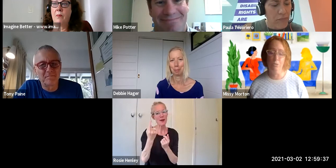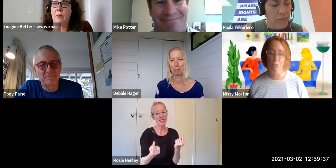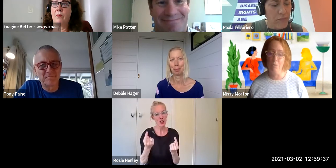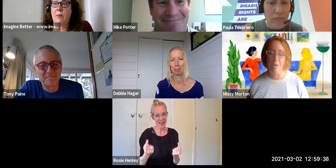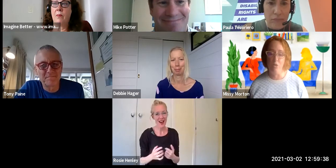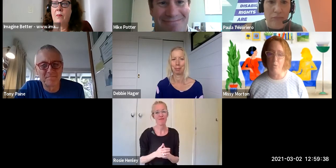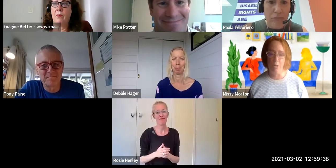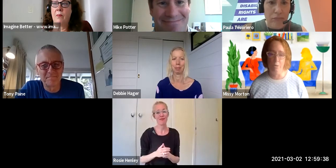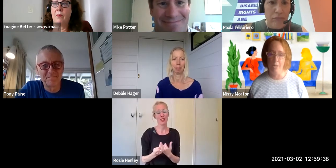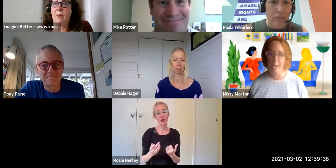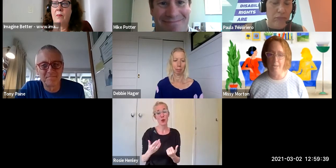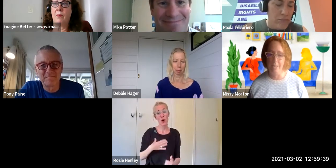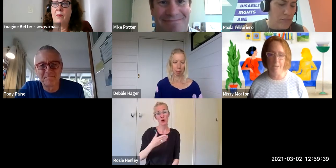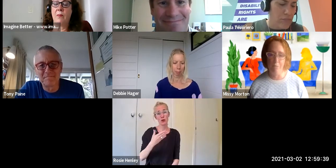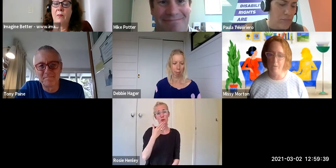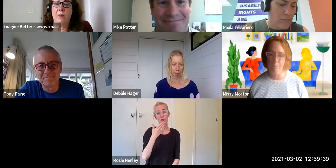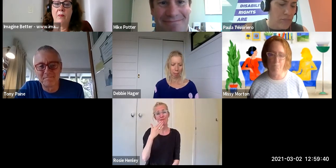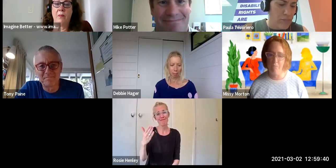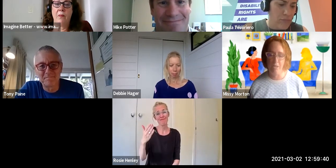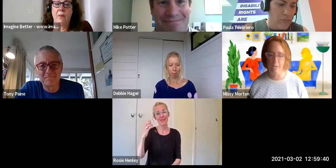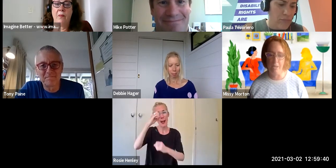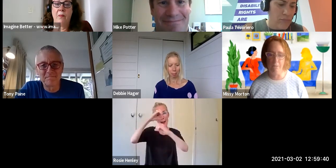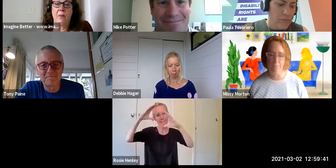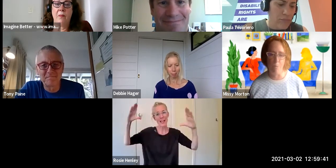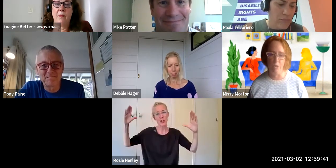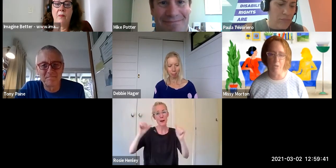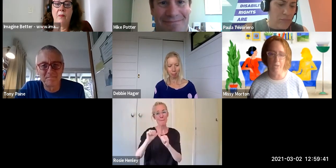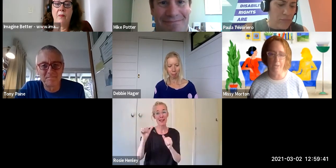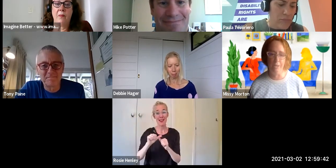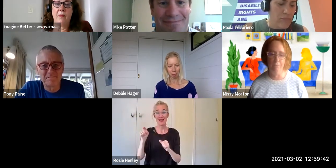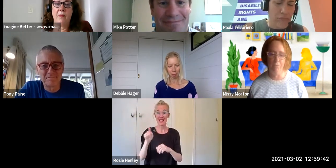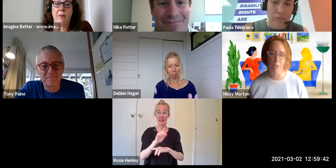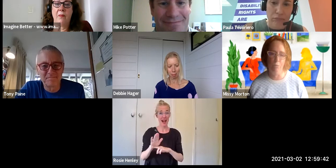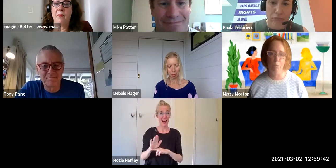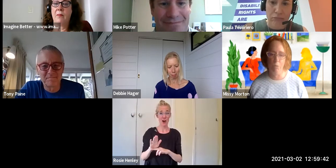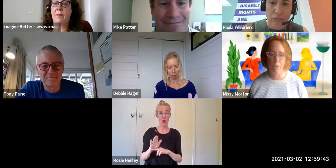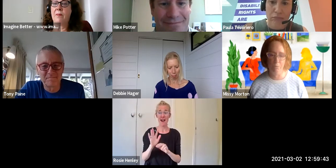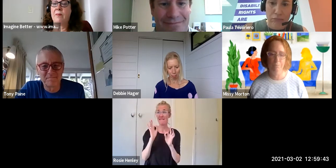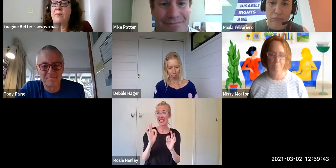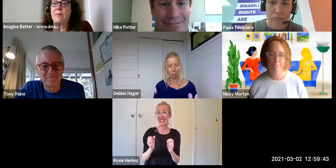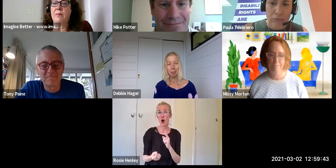So thank you to Imagine Better and for this fantastic opportunity to to learn from you all.